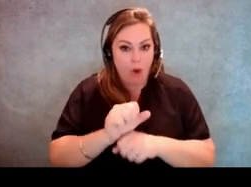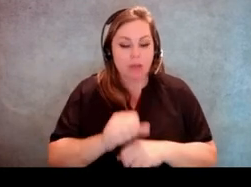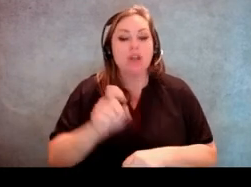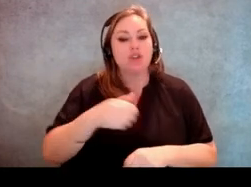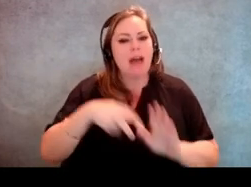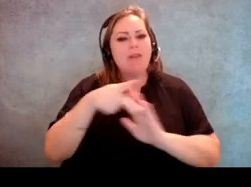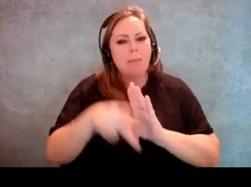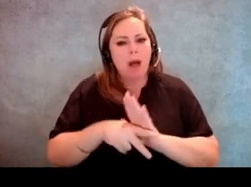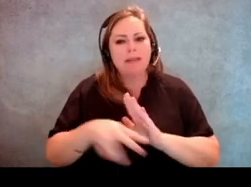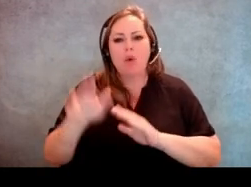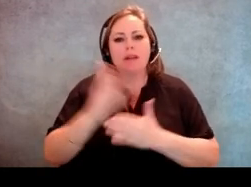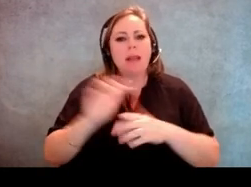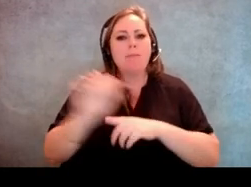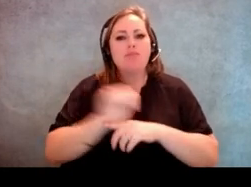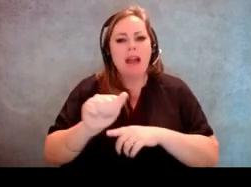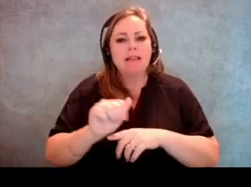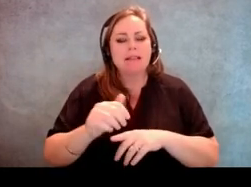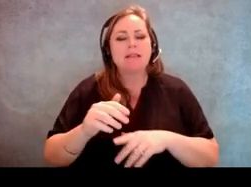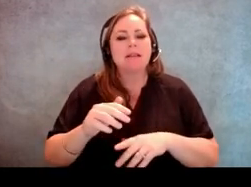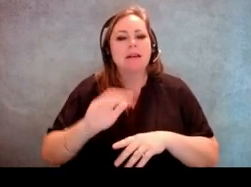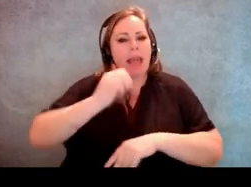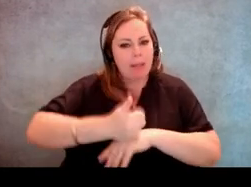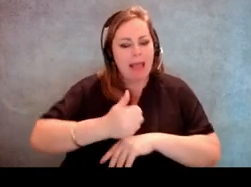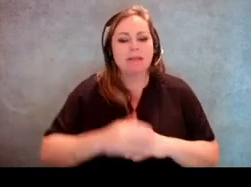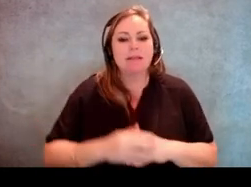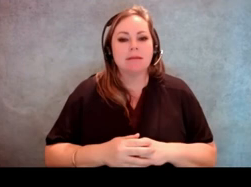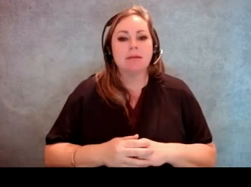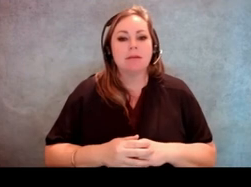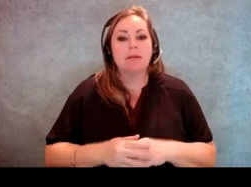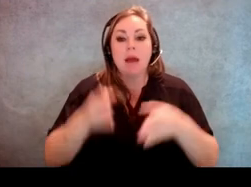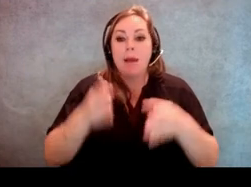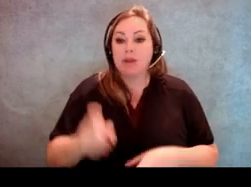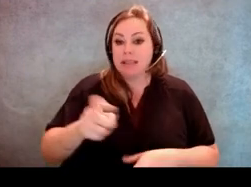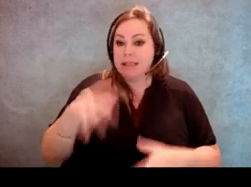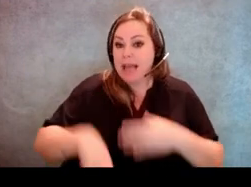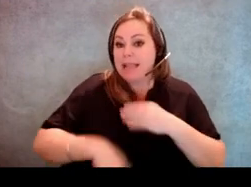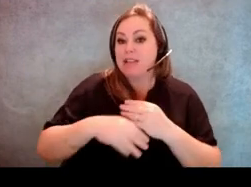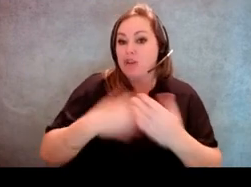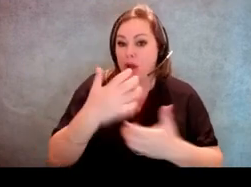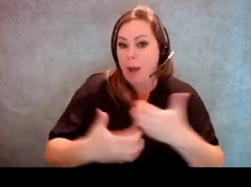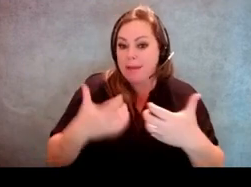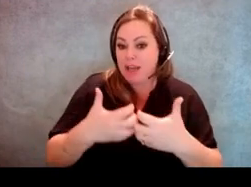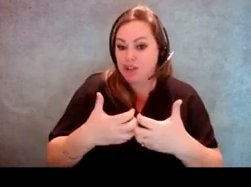or a practice in place where if someone needs an additional accommodation of some kind,